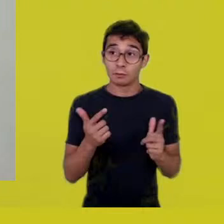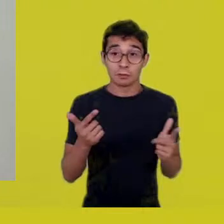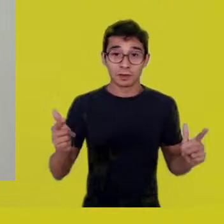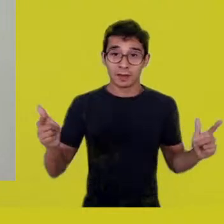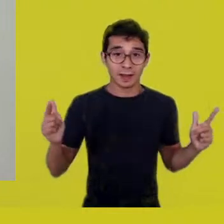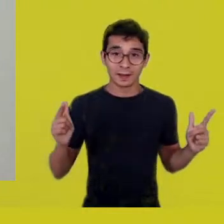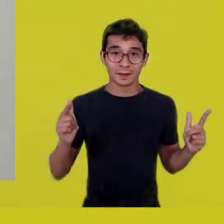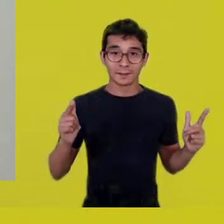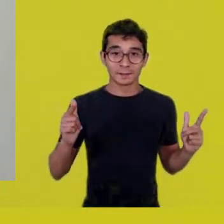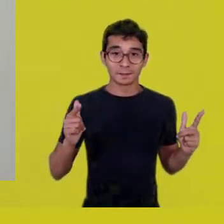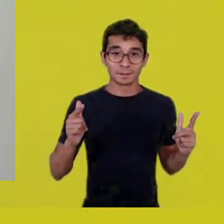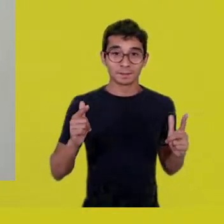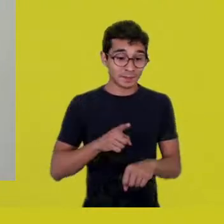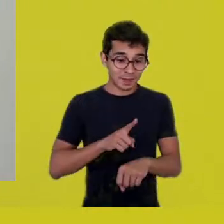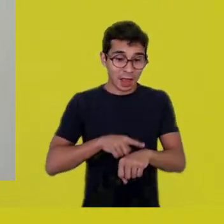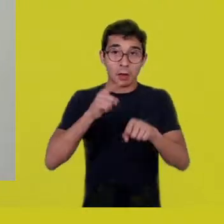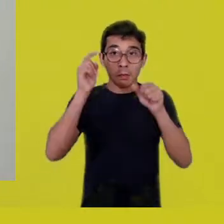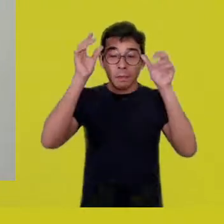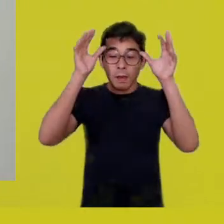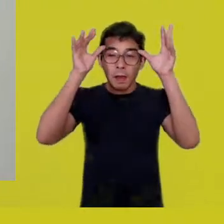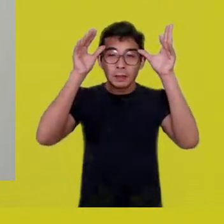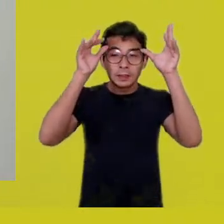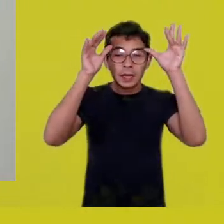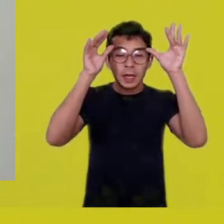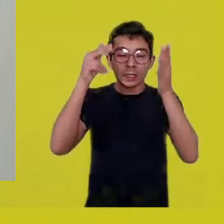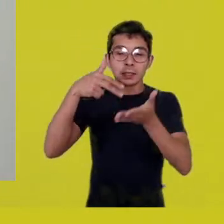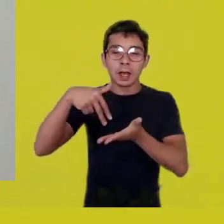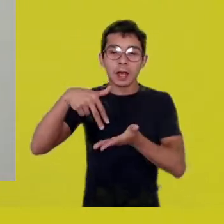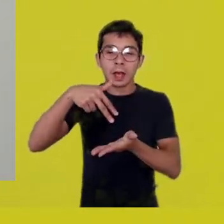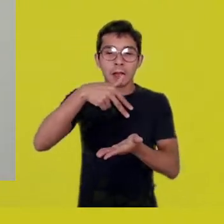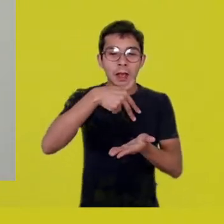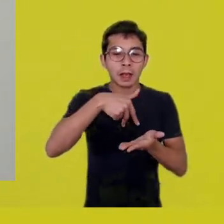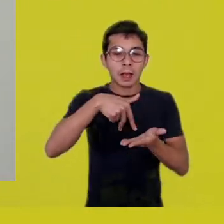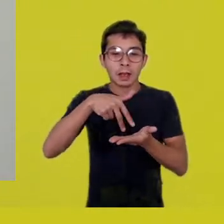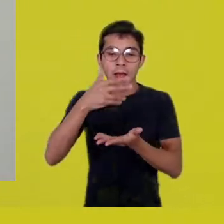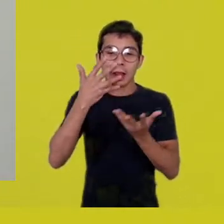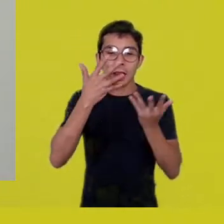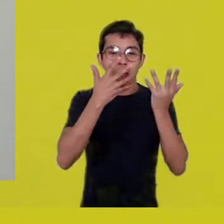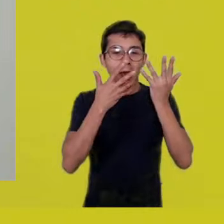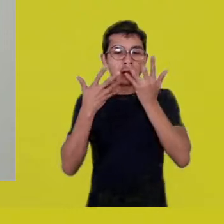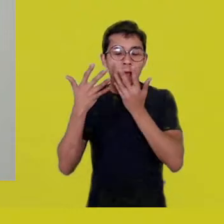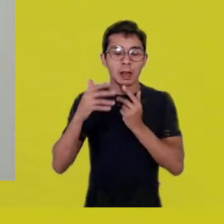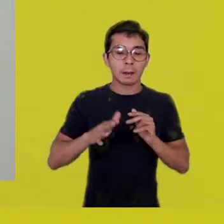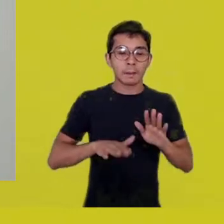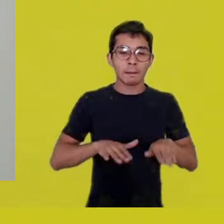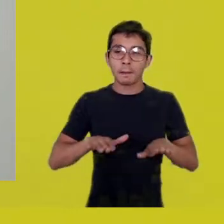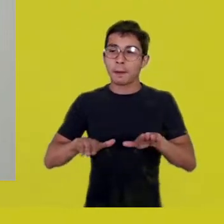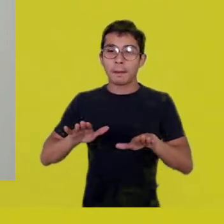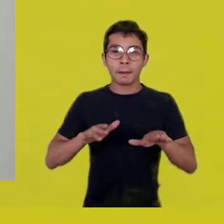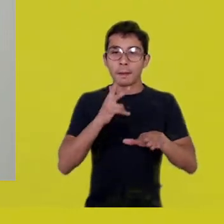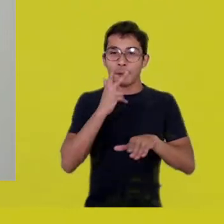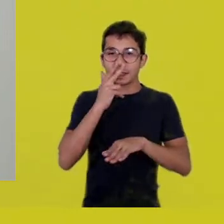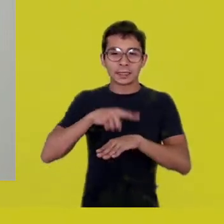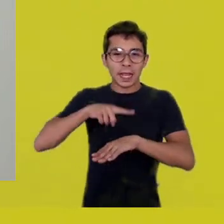but is always in motion, and feeds our trust